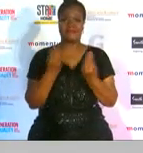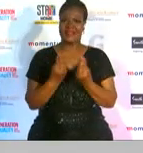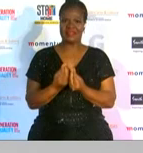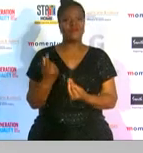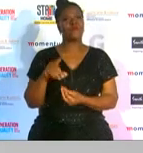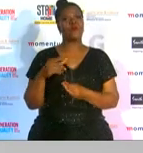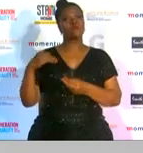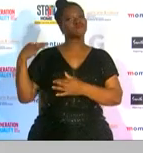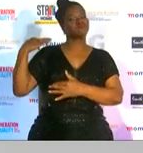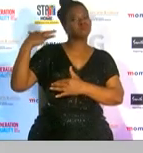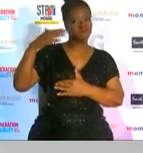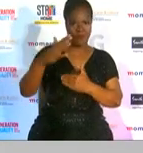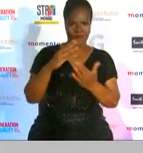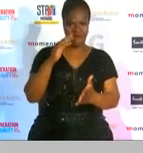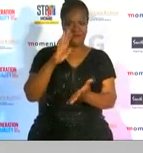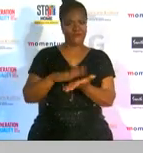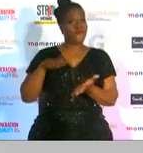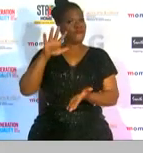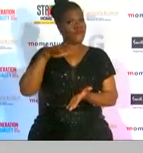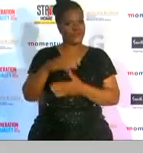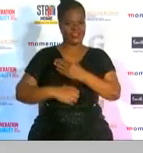15 years congratulations to the winners so far